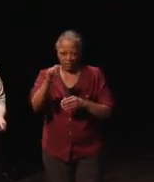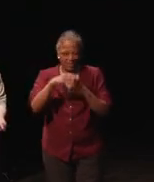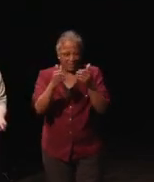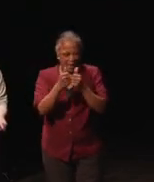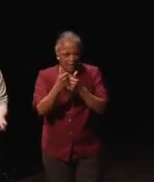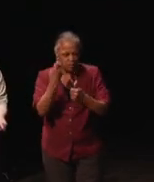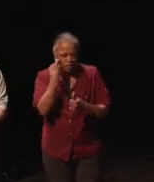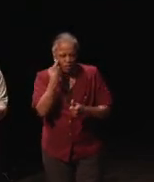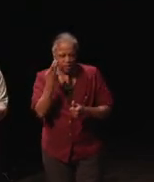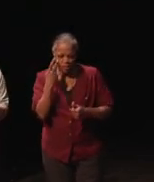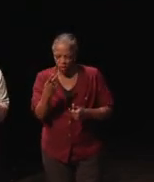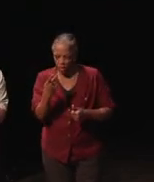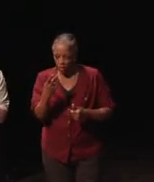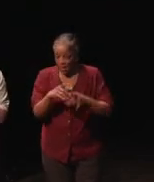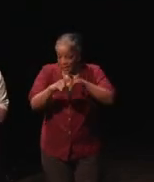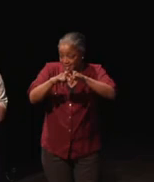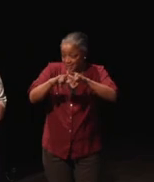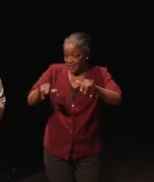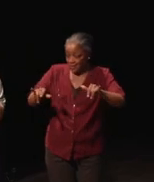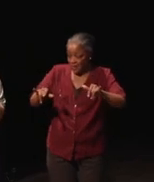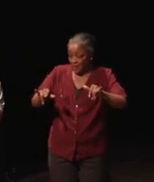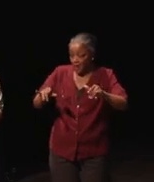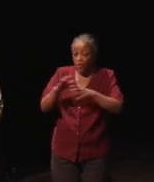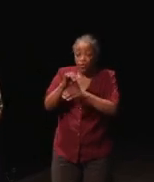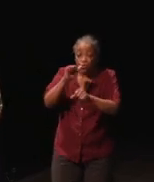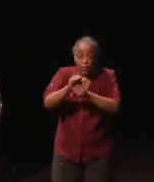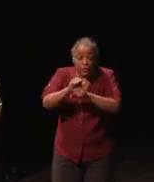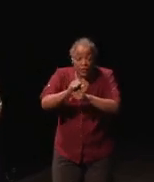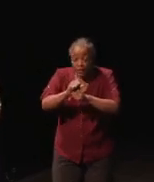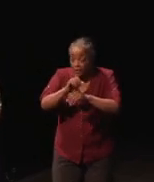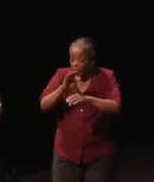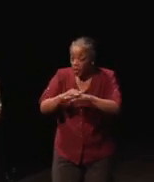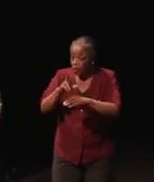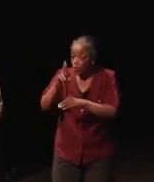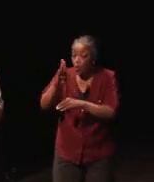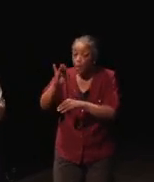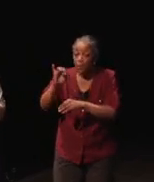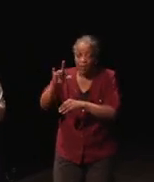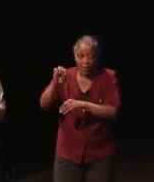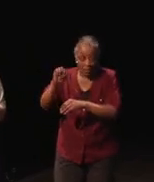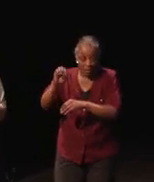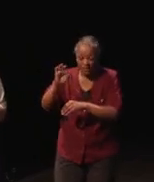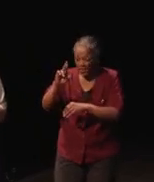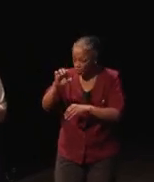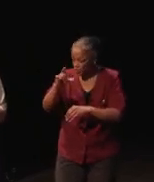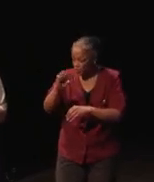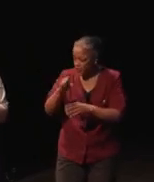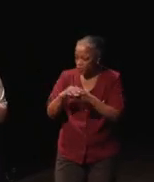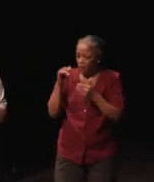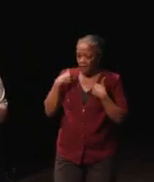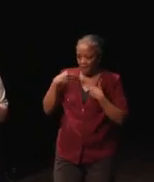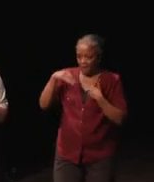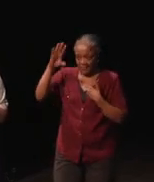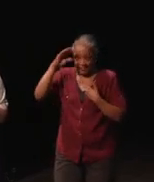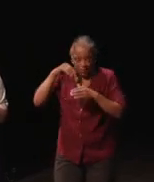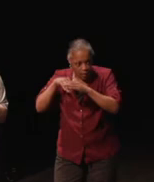At the same time, I also was working on those rumble features. So, I had him come into the studio